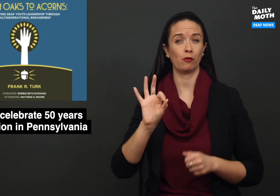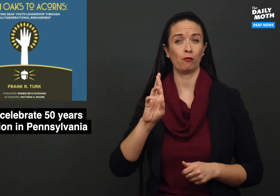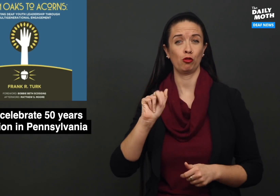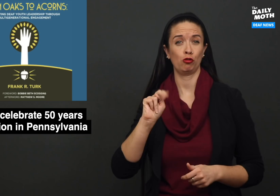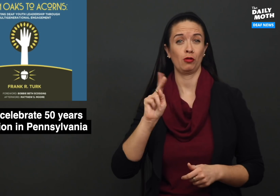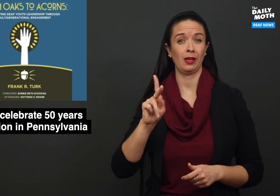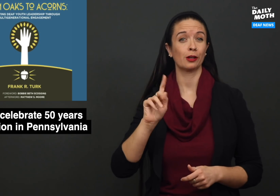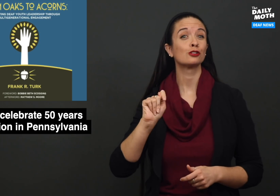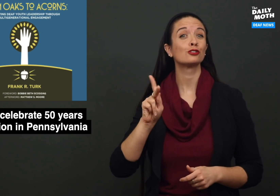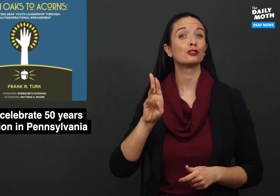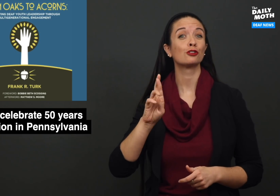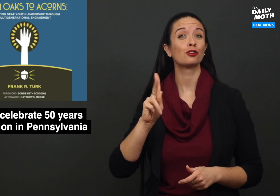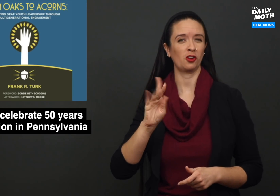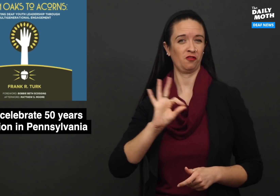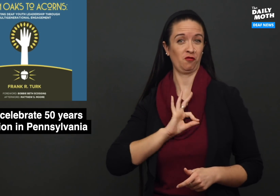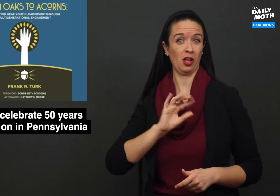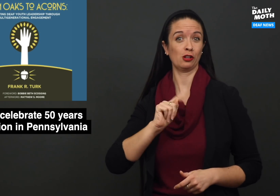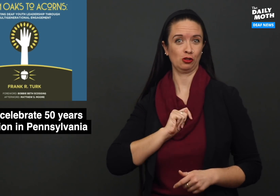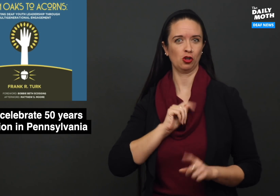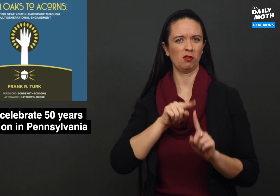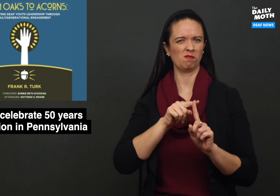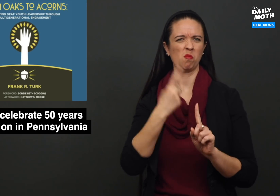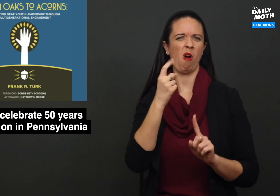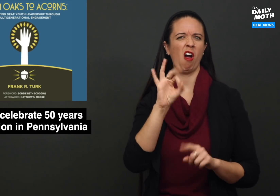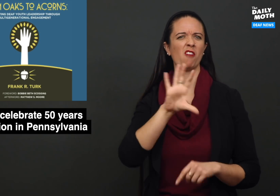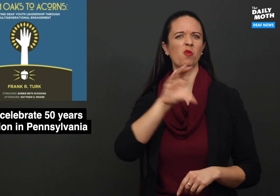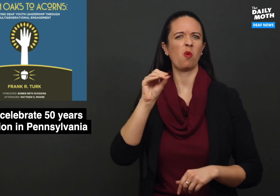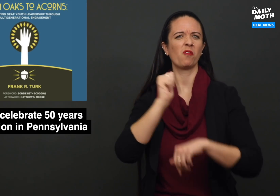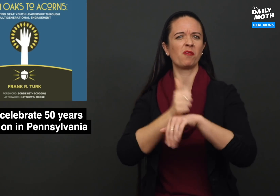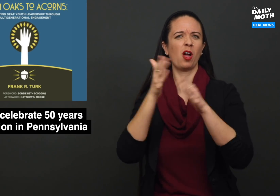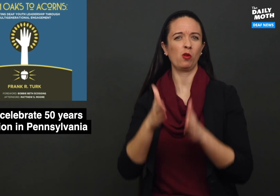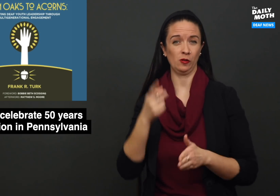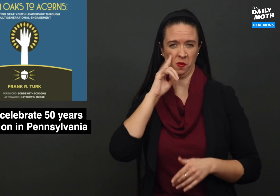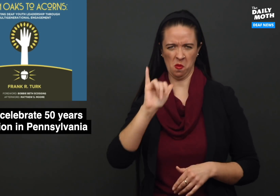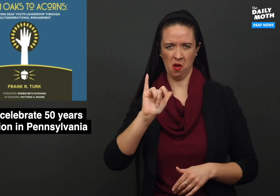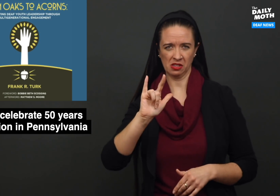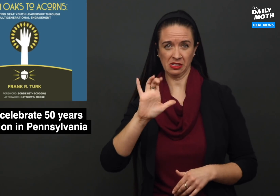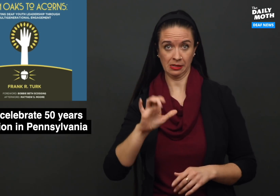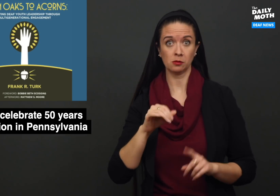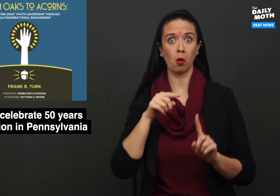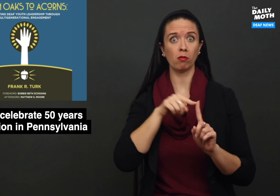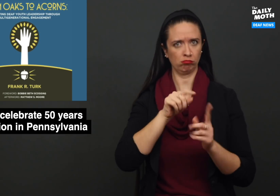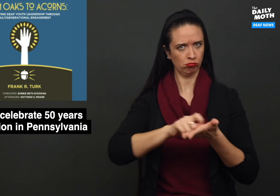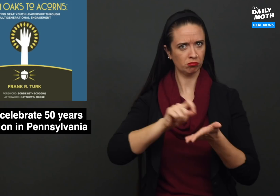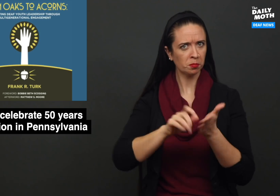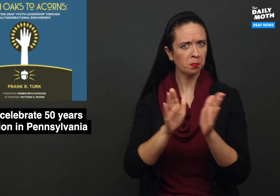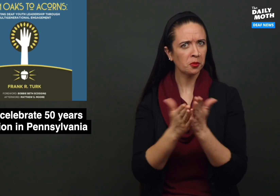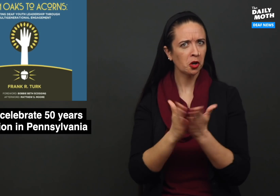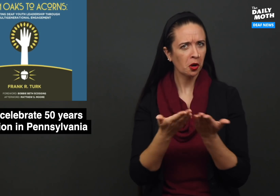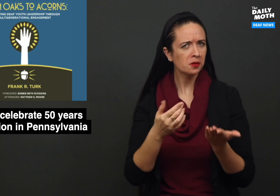Frank Turk's (one of the co-founders for YLC) book,